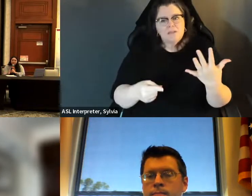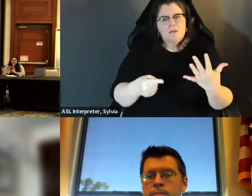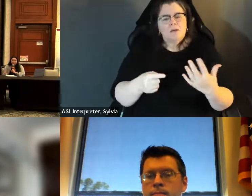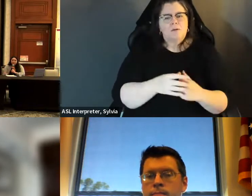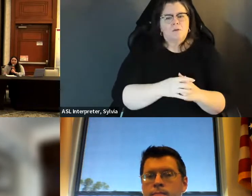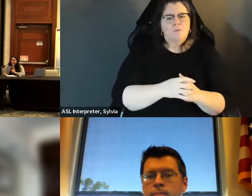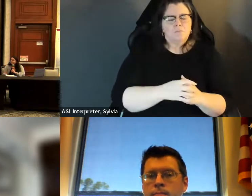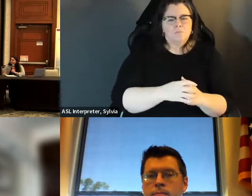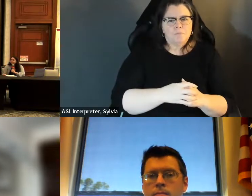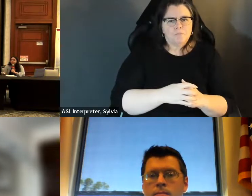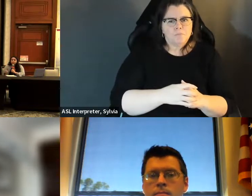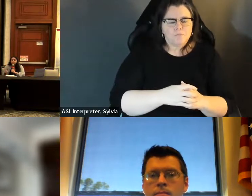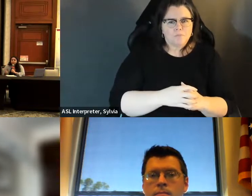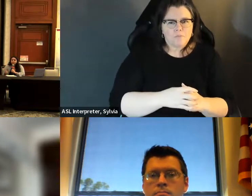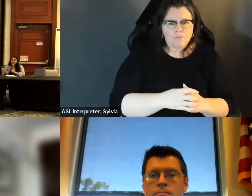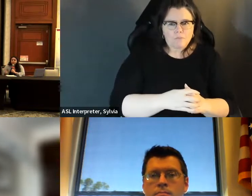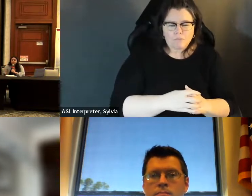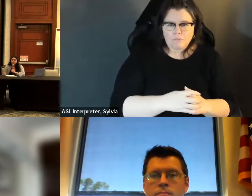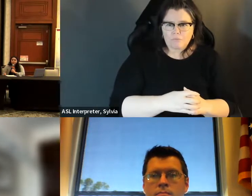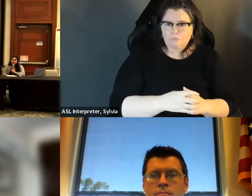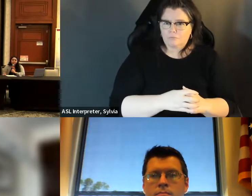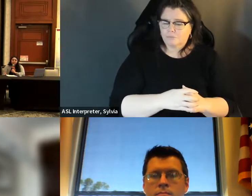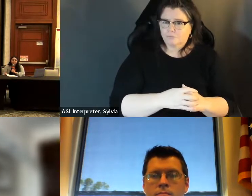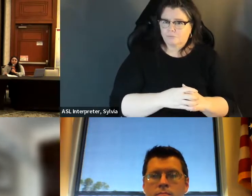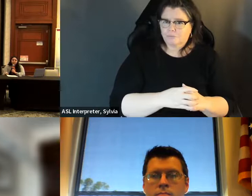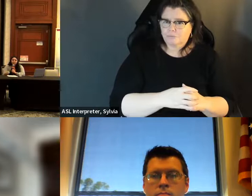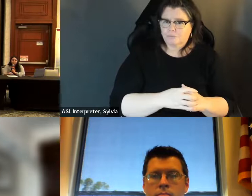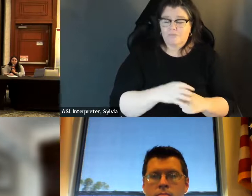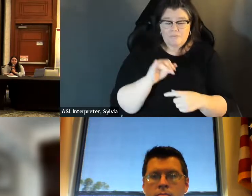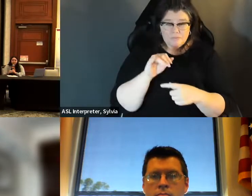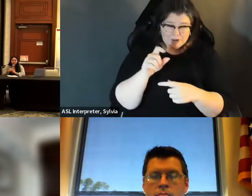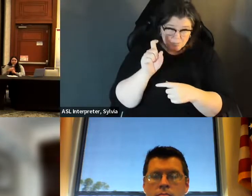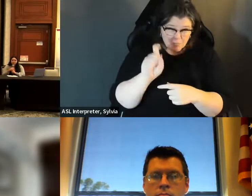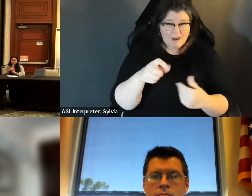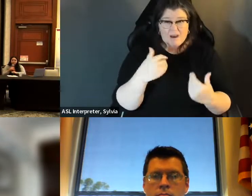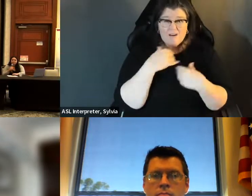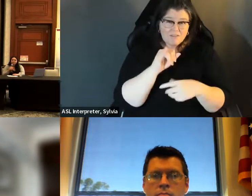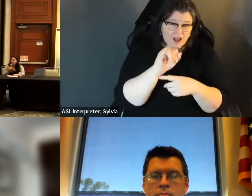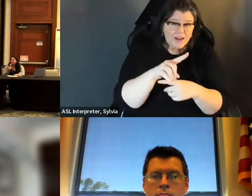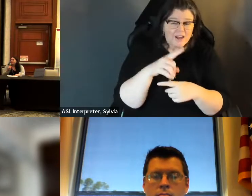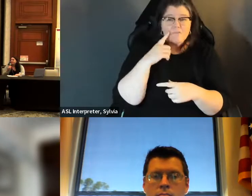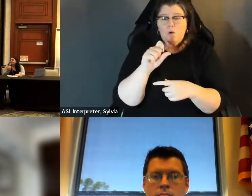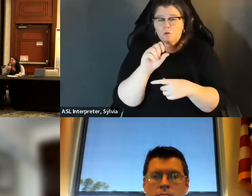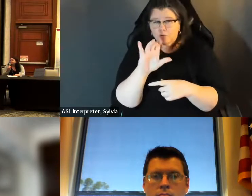's one that we really want to be able to lift up, is that intersectionality of community or that cross overof needing